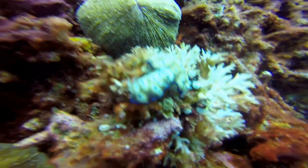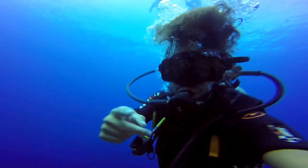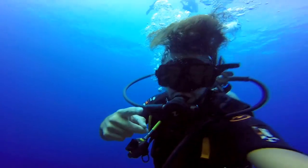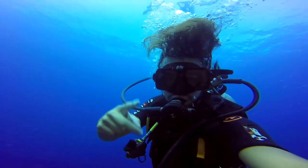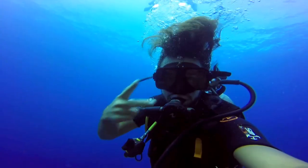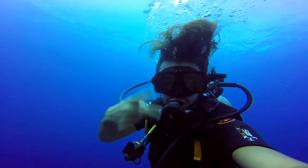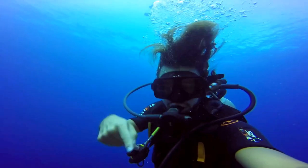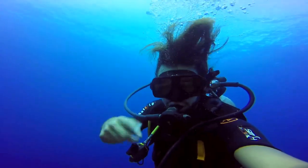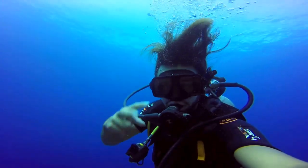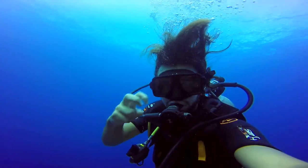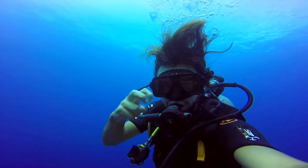That's a snail.